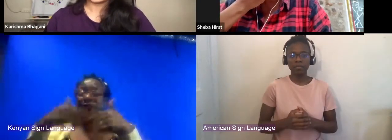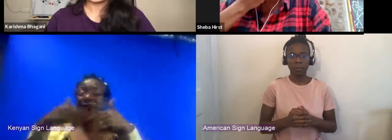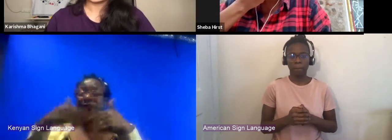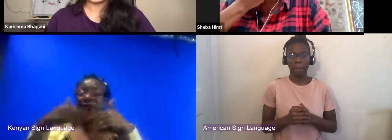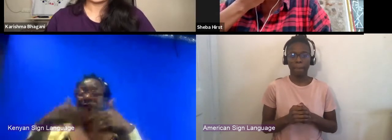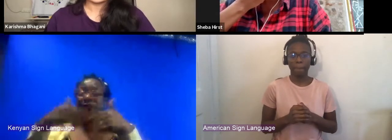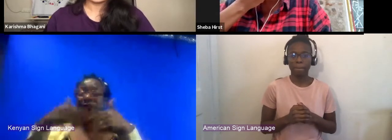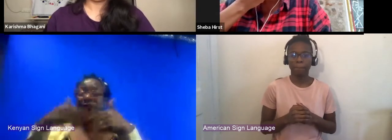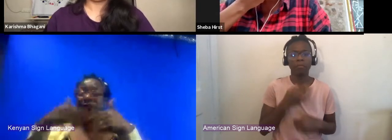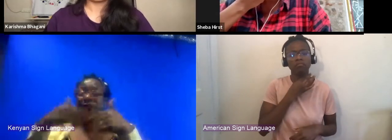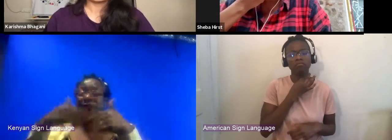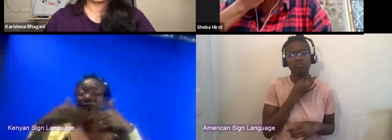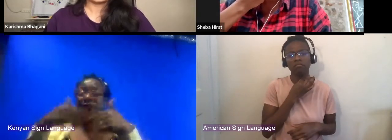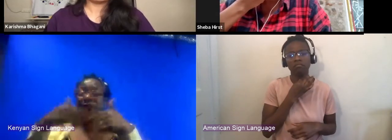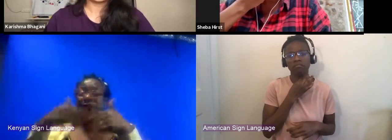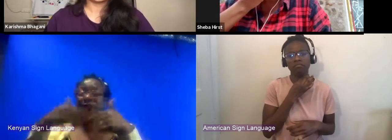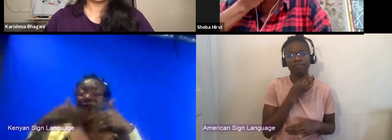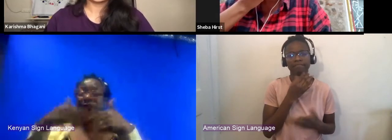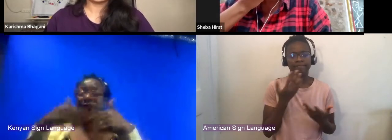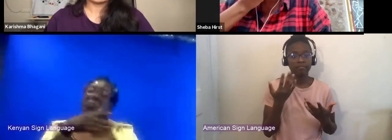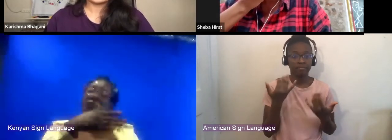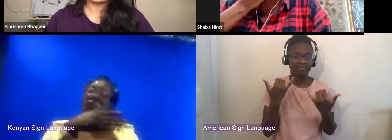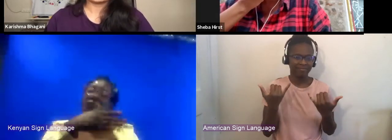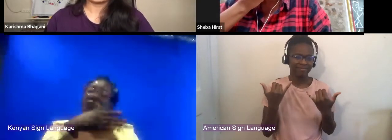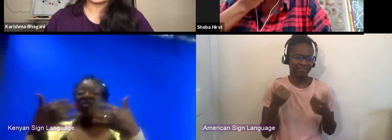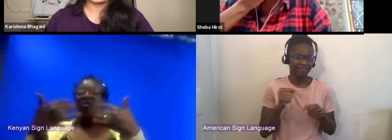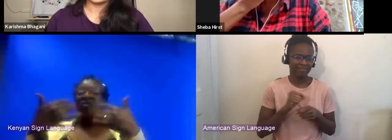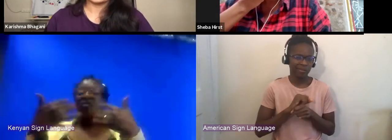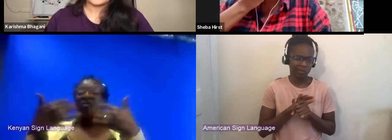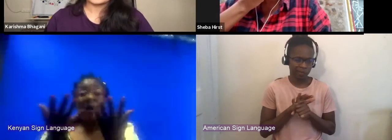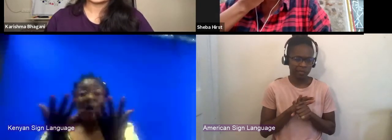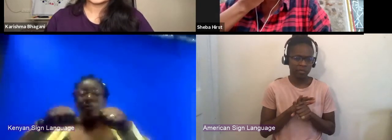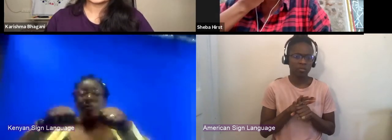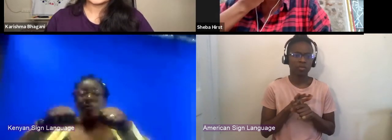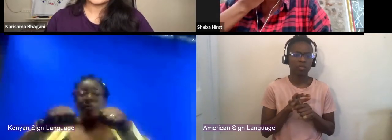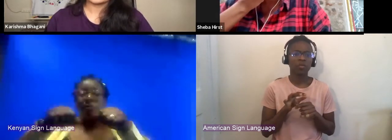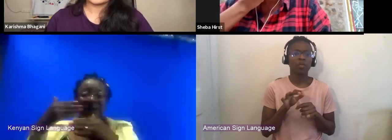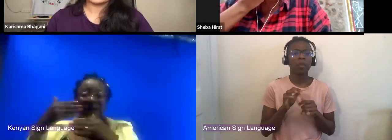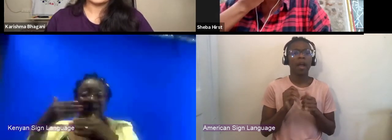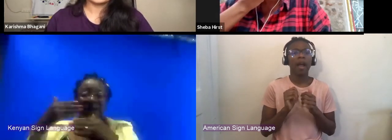this pandemic shifting the way that we look at ticketing or the way we look